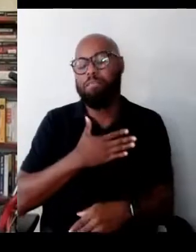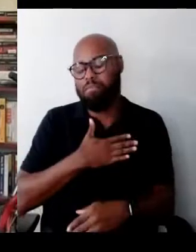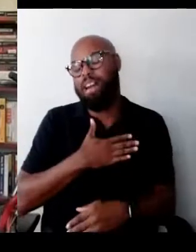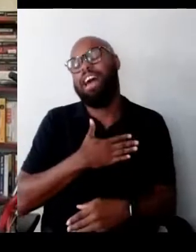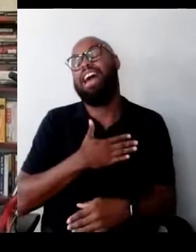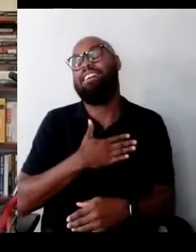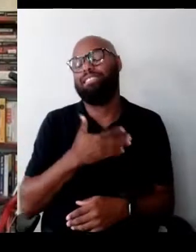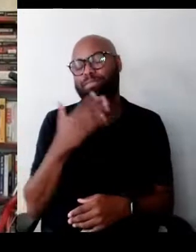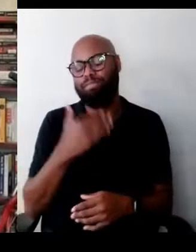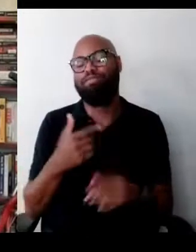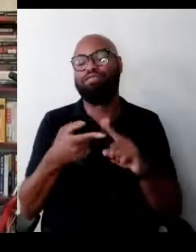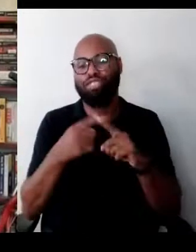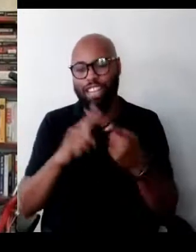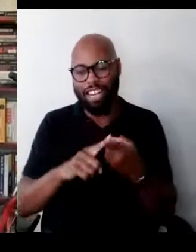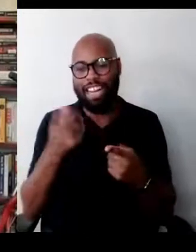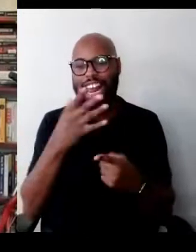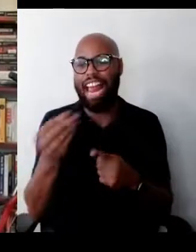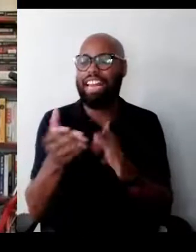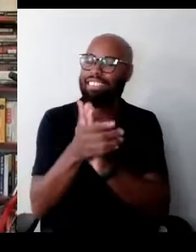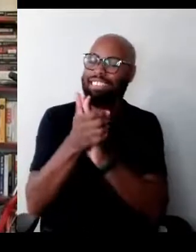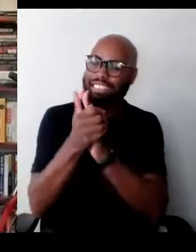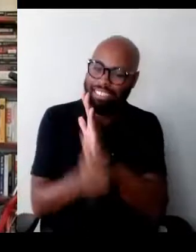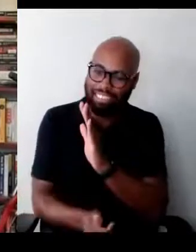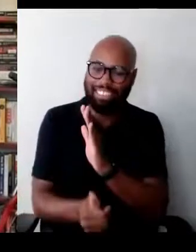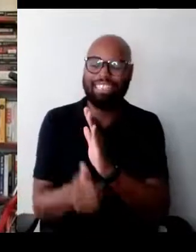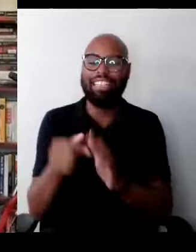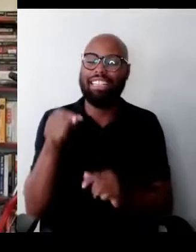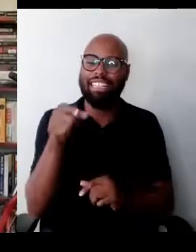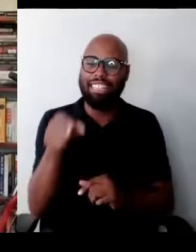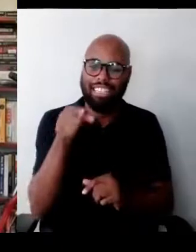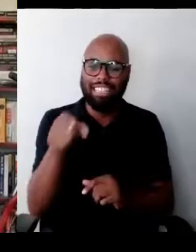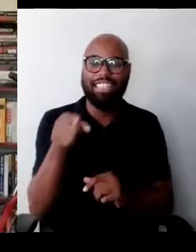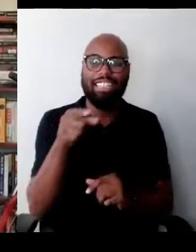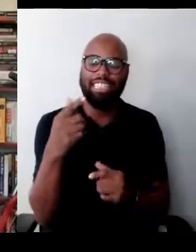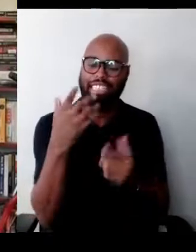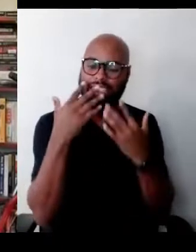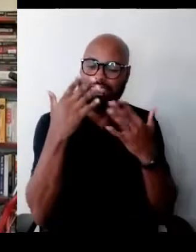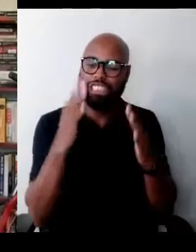a talented singer, producer, composer and educator, Morley.